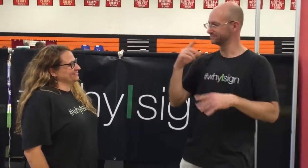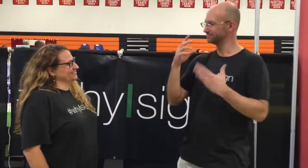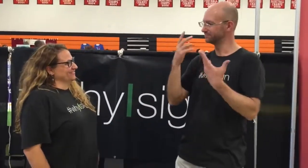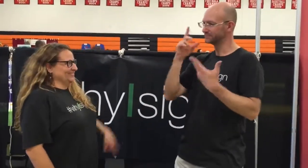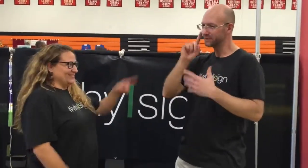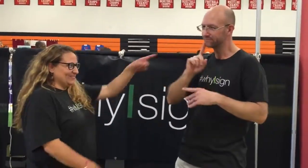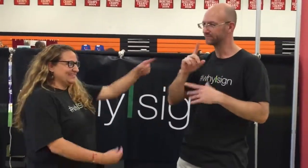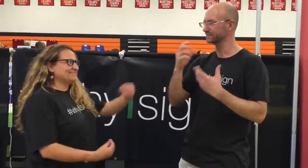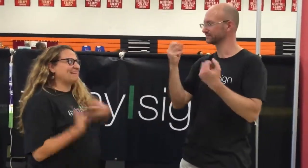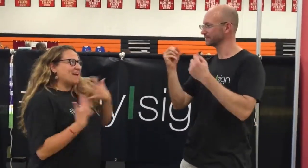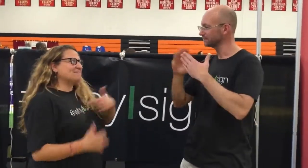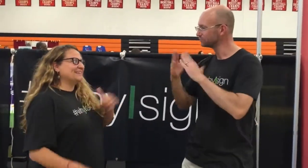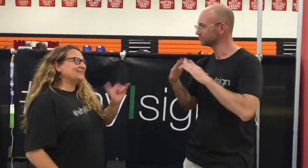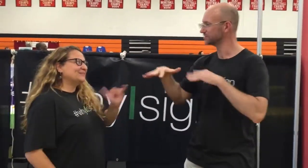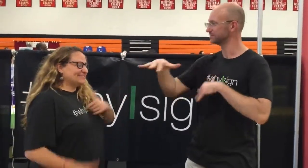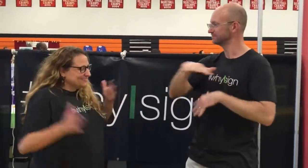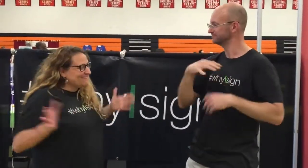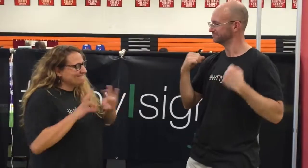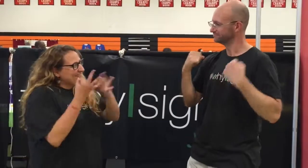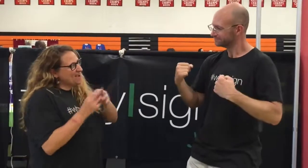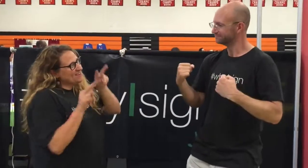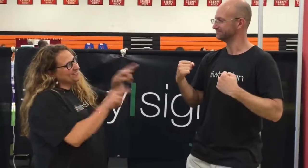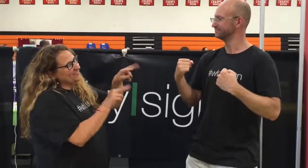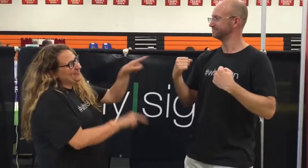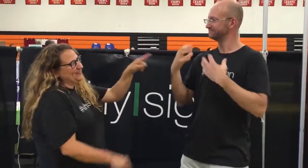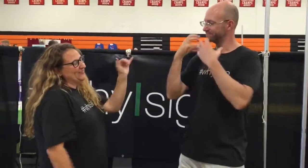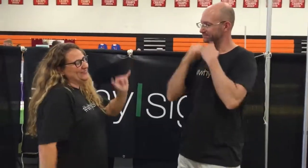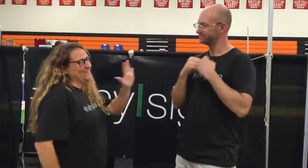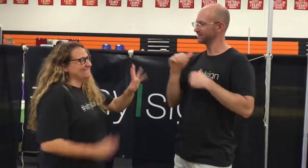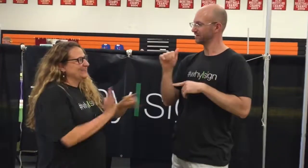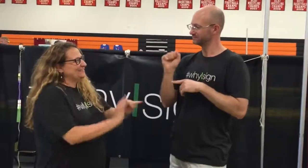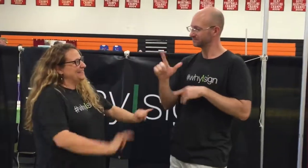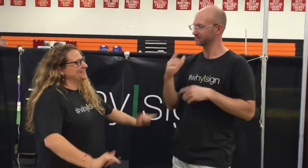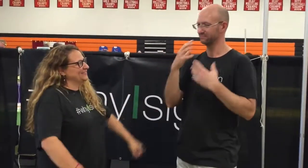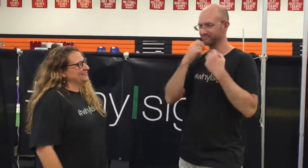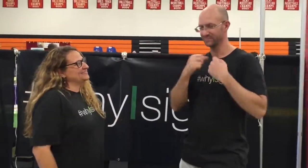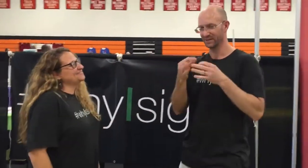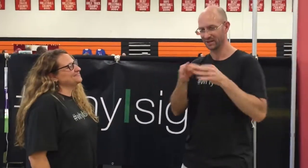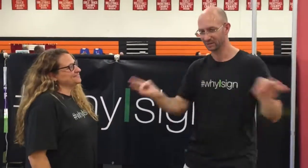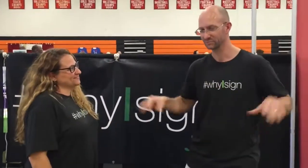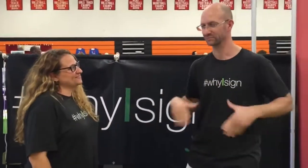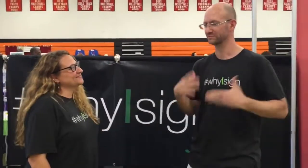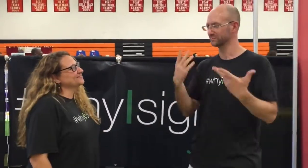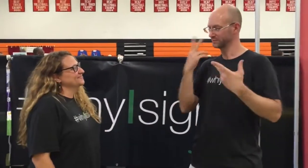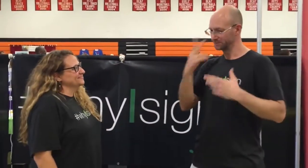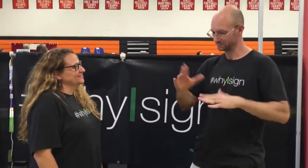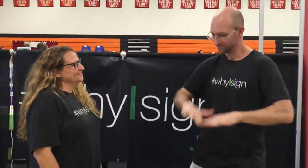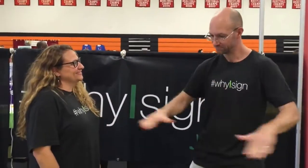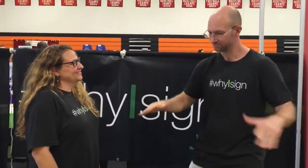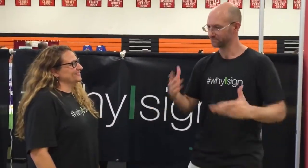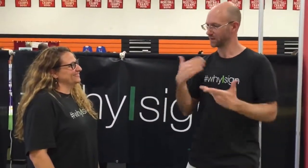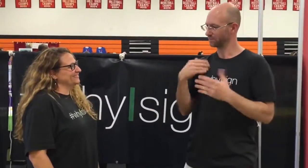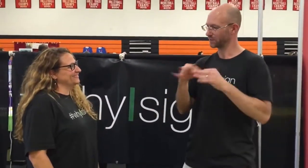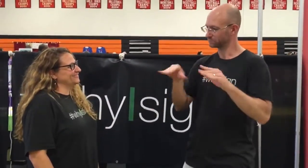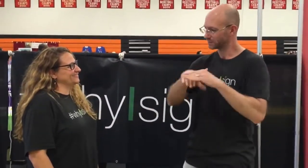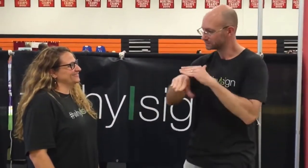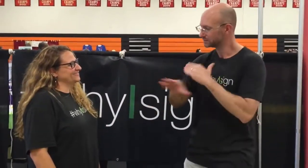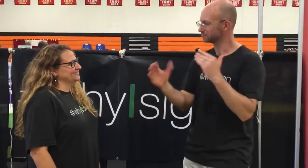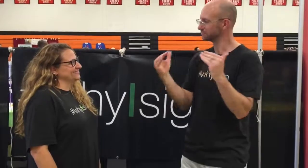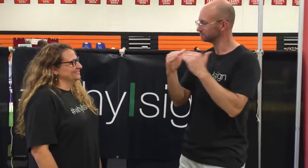and many others in the Deaf signing community Stacy: You inspire me too! I encourage families to watch your videos too. Joe: We care about ASL, our language. You know, seeing children have access to language and equality in education, communication.